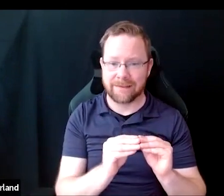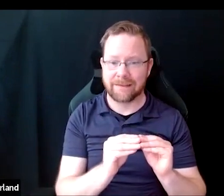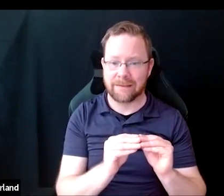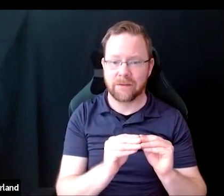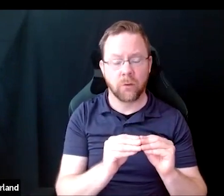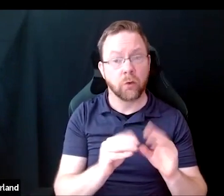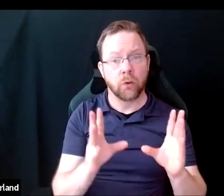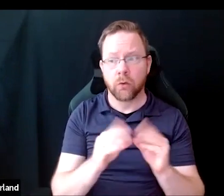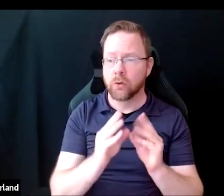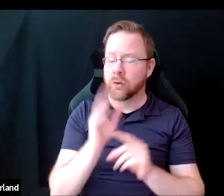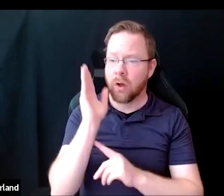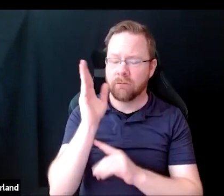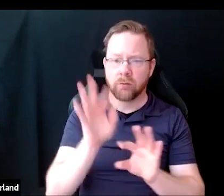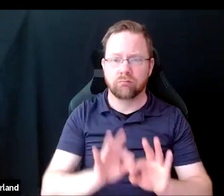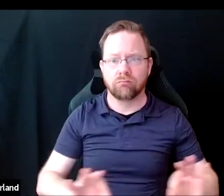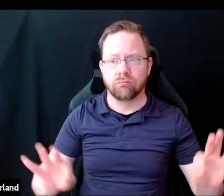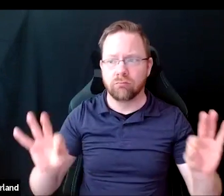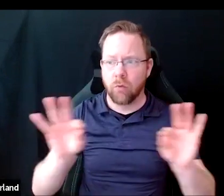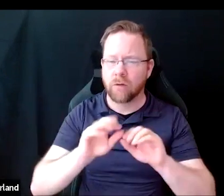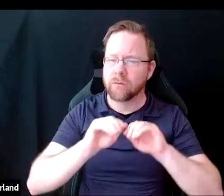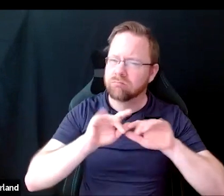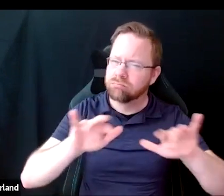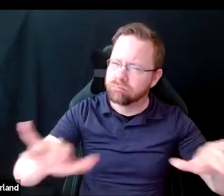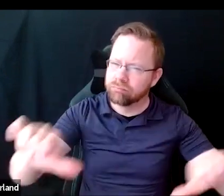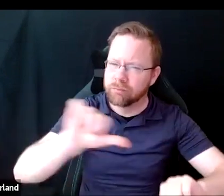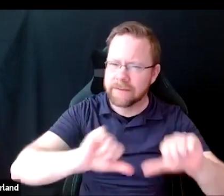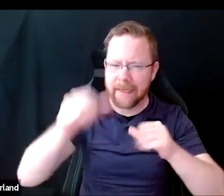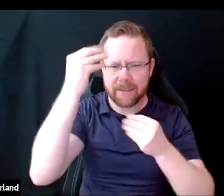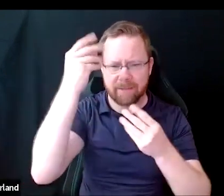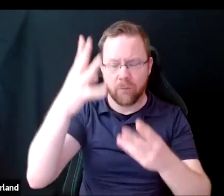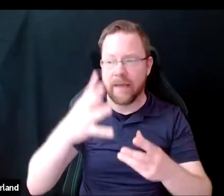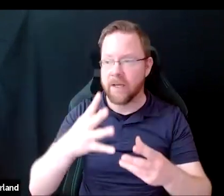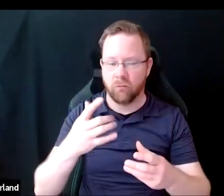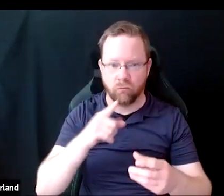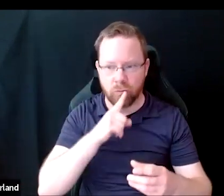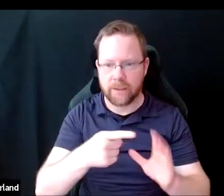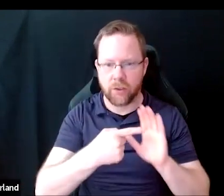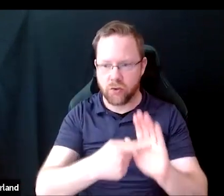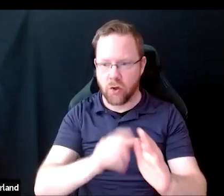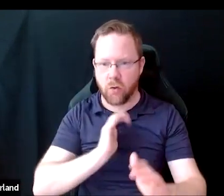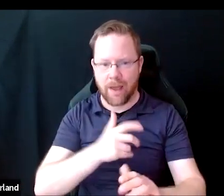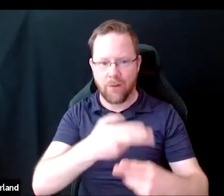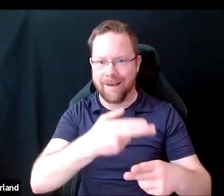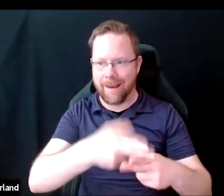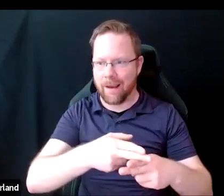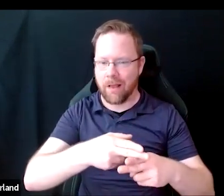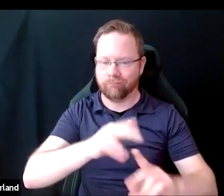for disseminating our science and our name out there in this academic world, and many conferences